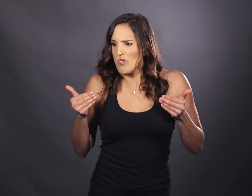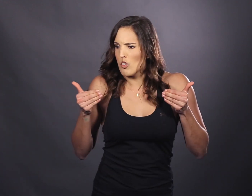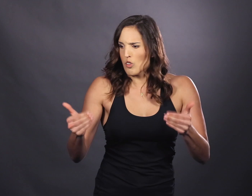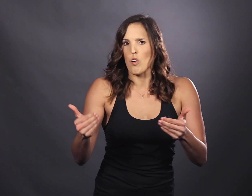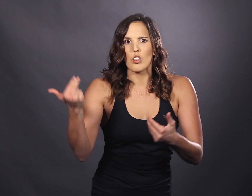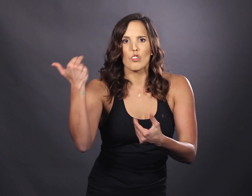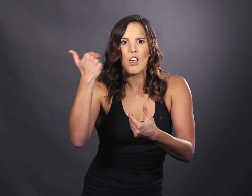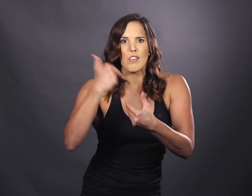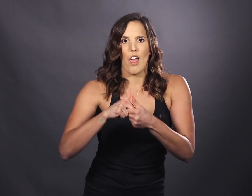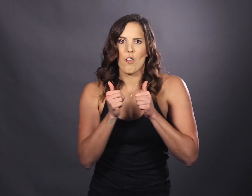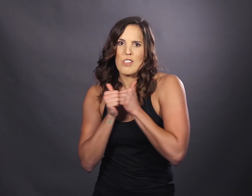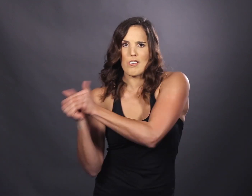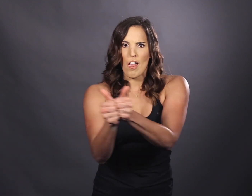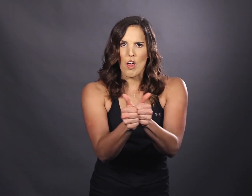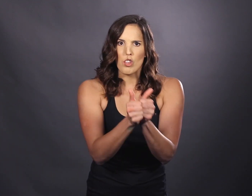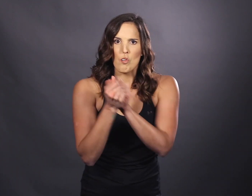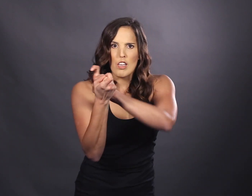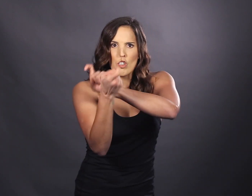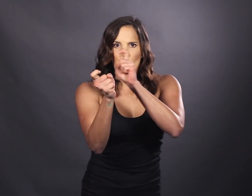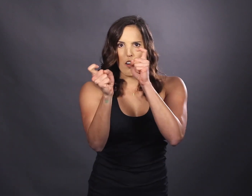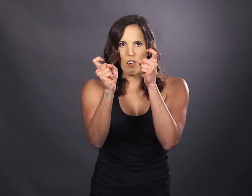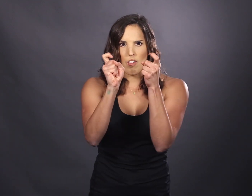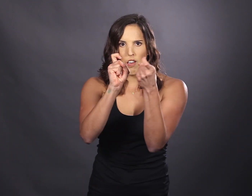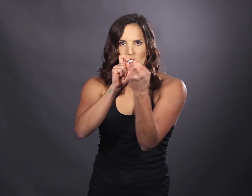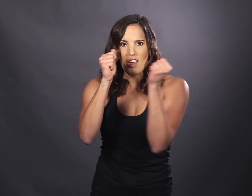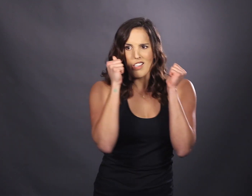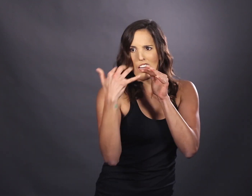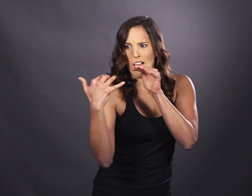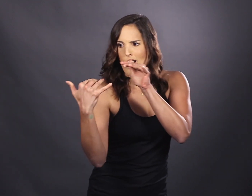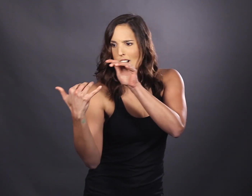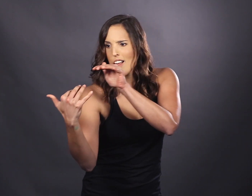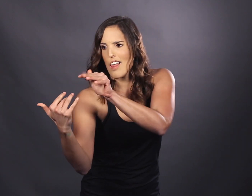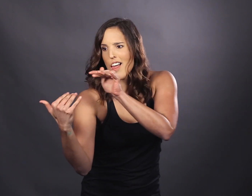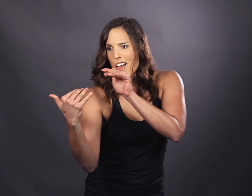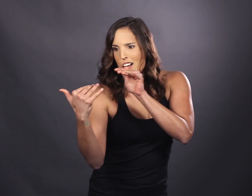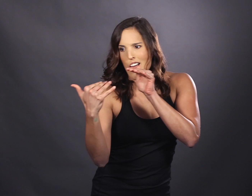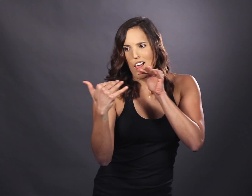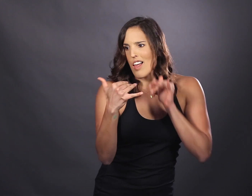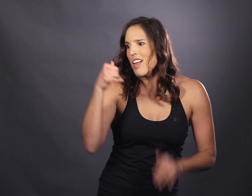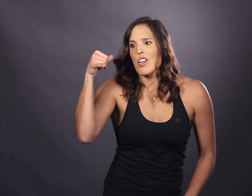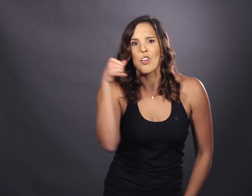If you join us right now, together we can turn the tide